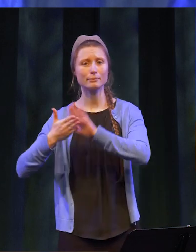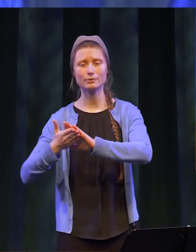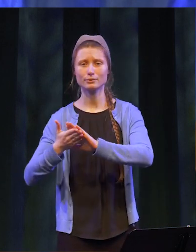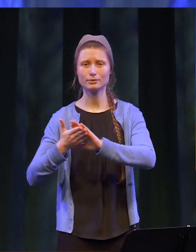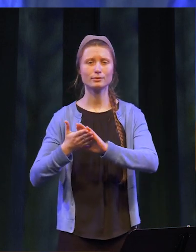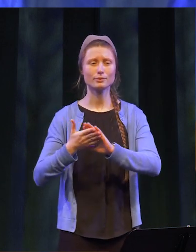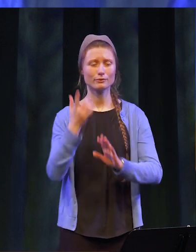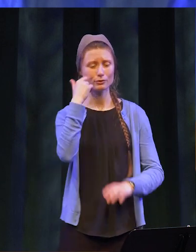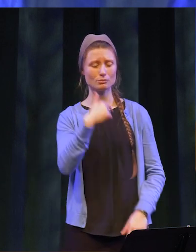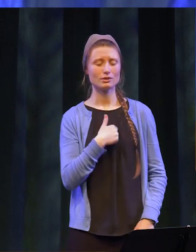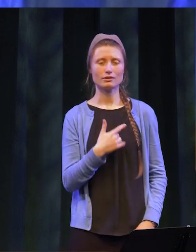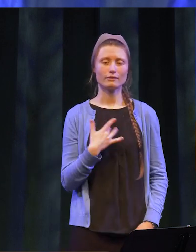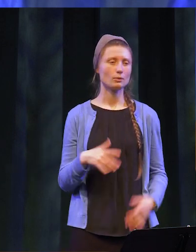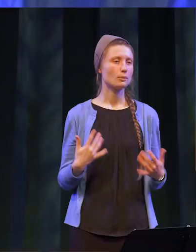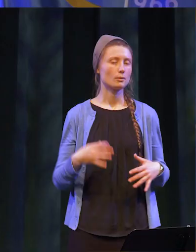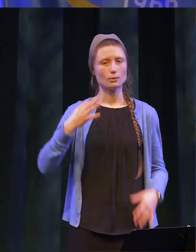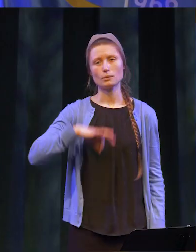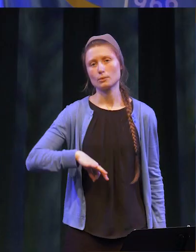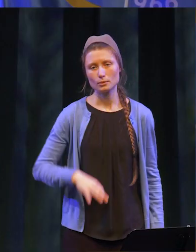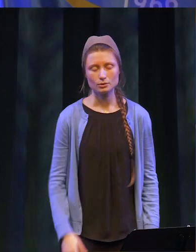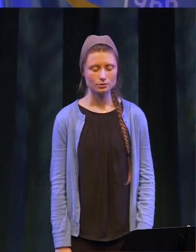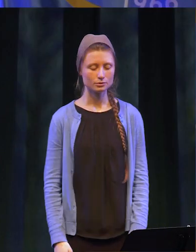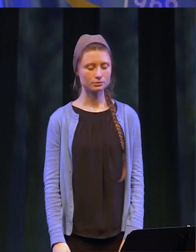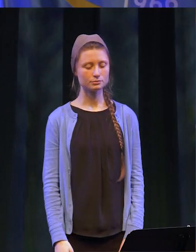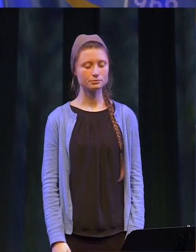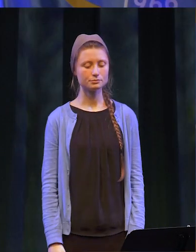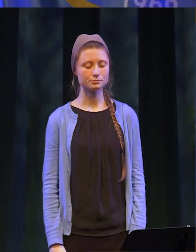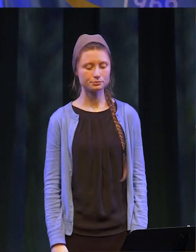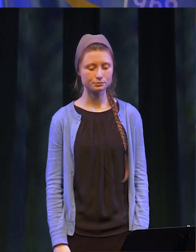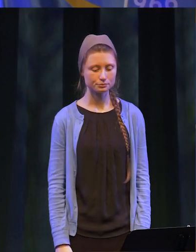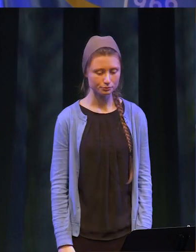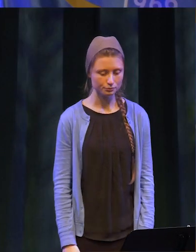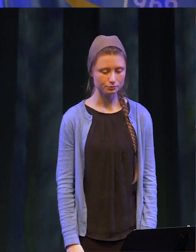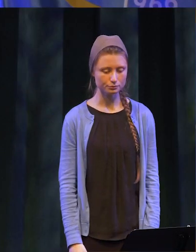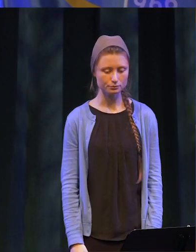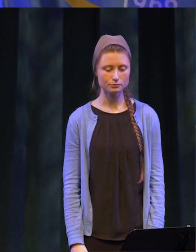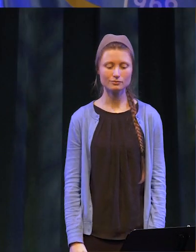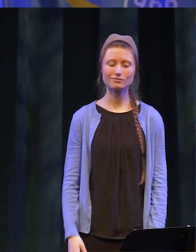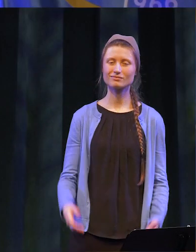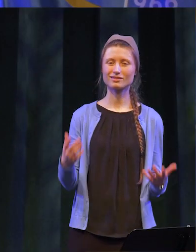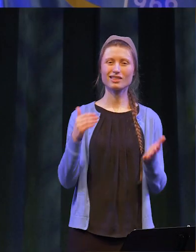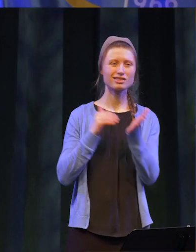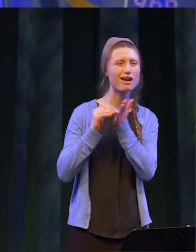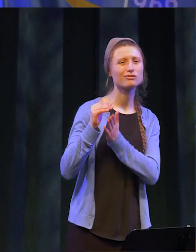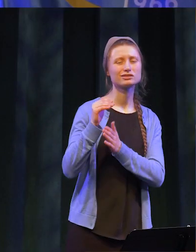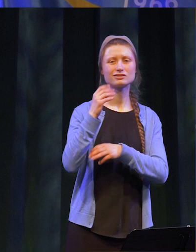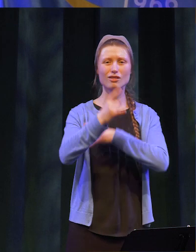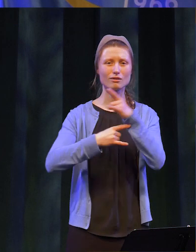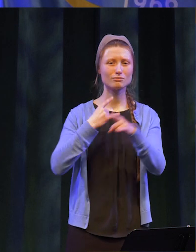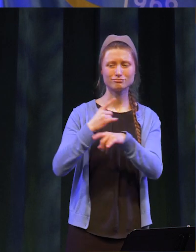has been personally rewarding embodied by the legacy of the thousands of graduates that